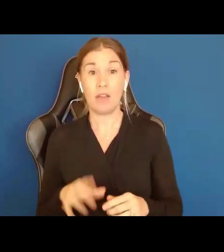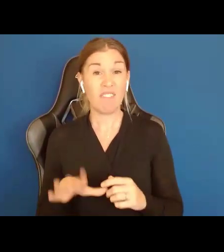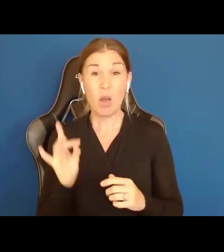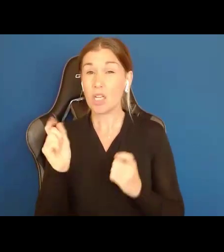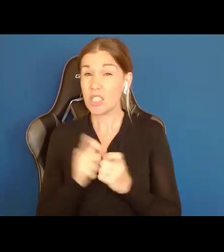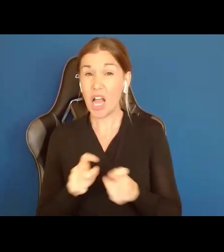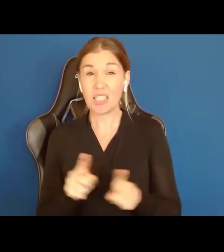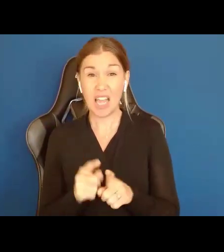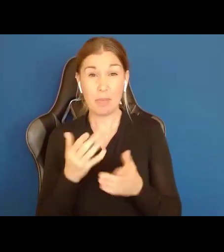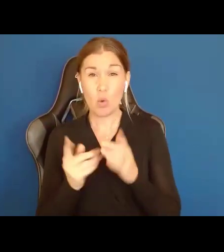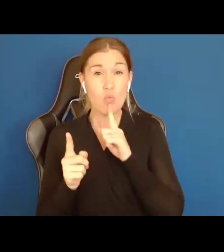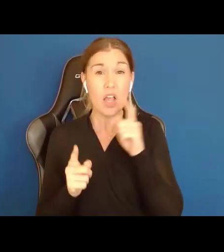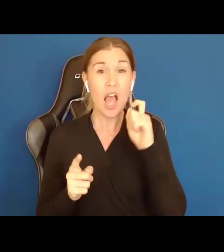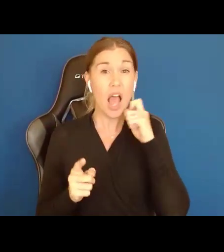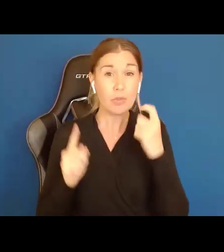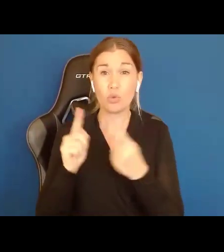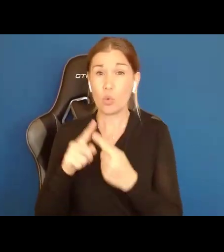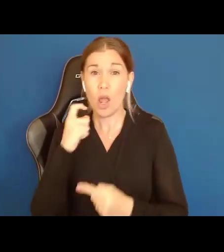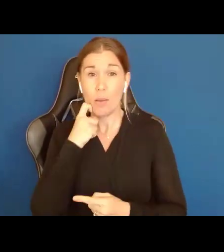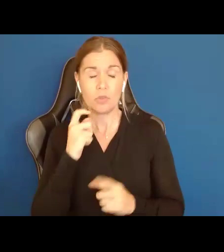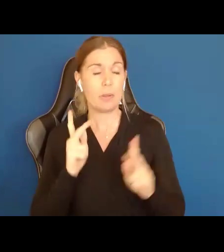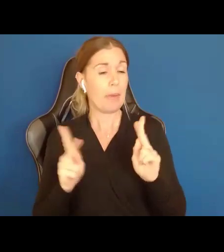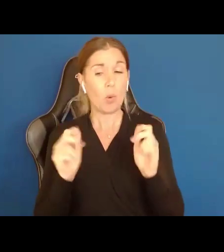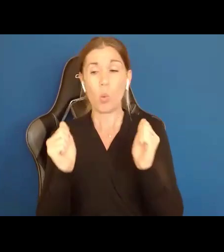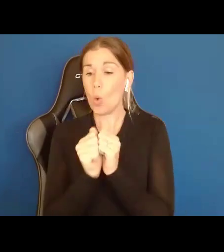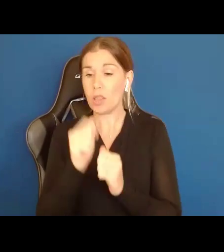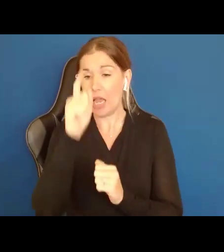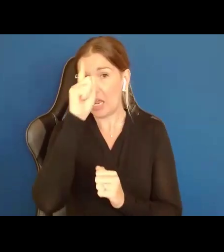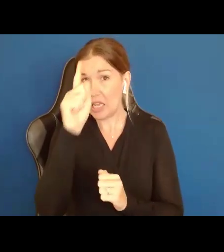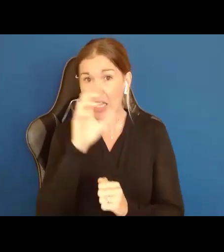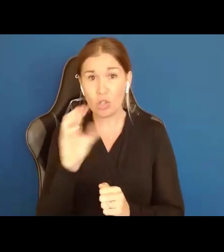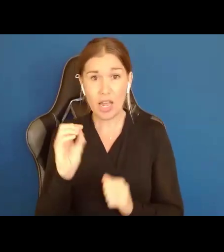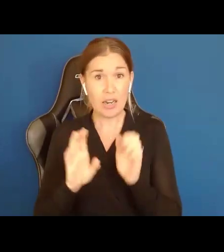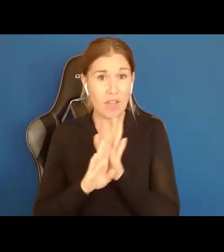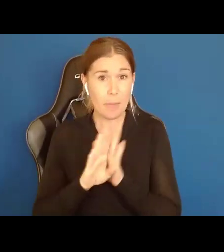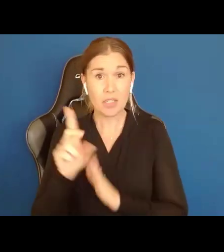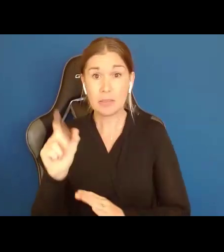Apples to apples. People with Intellectual and Developmental Disabilities who did not have a